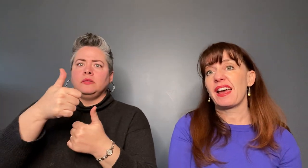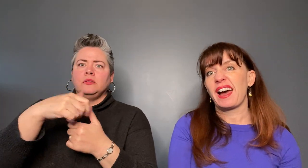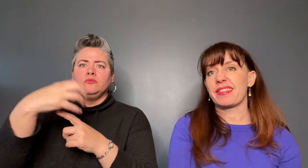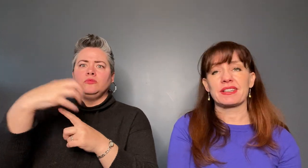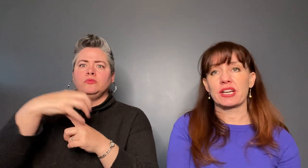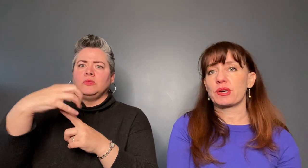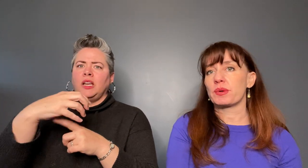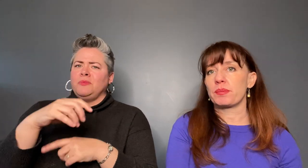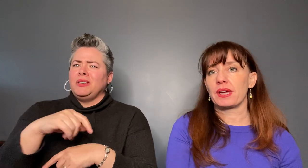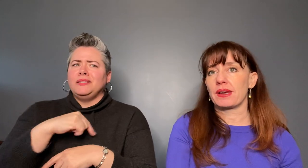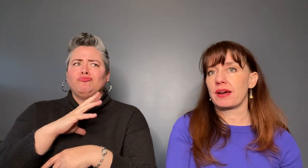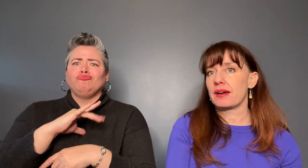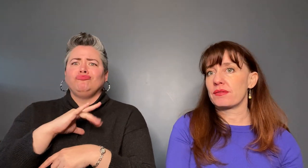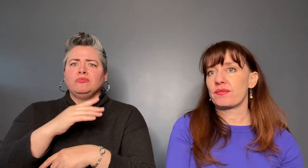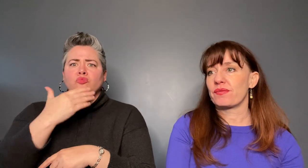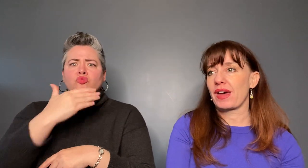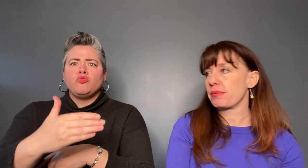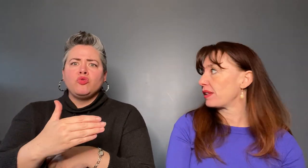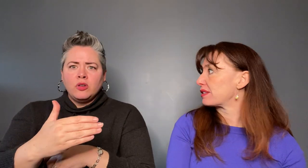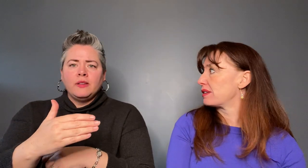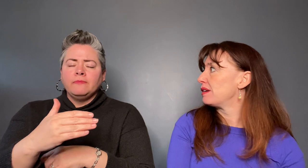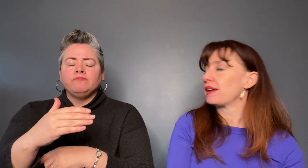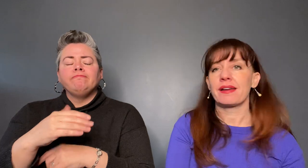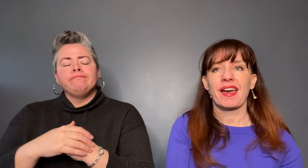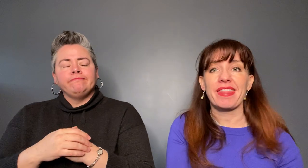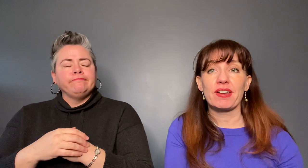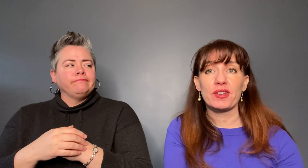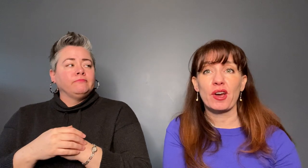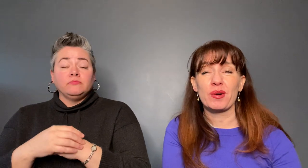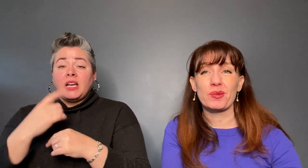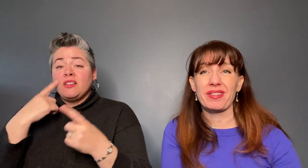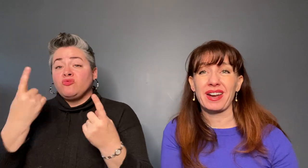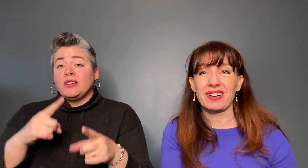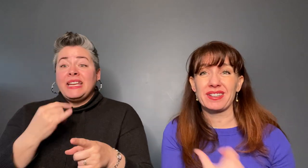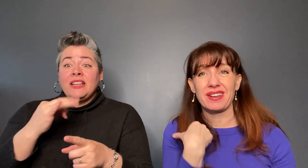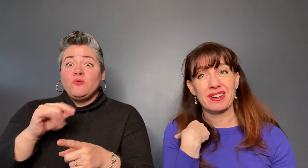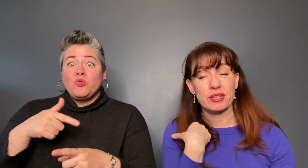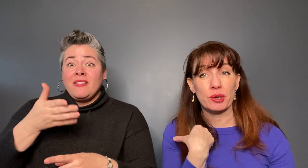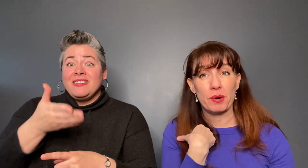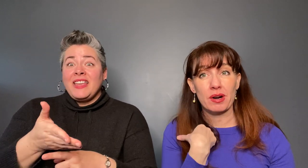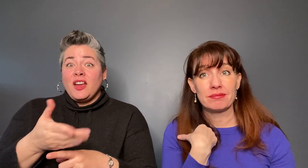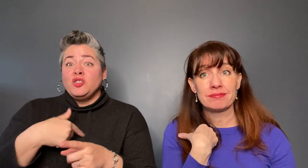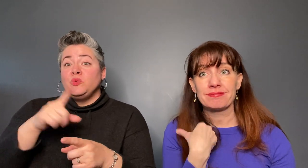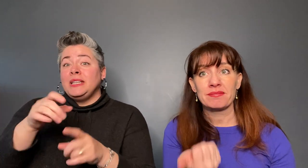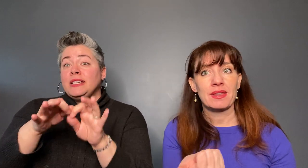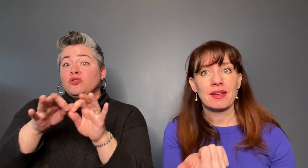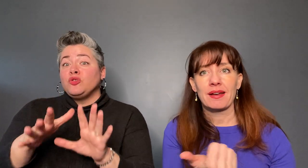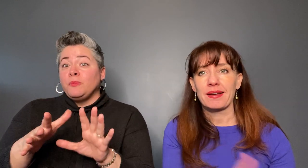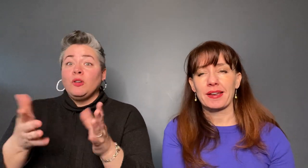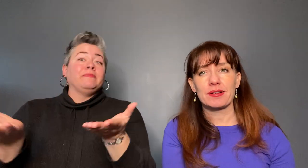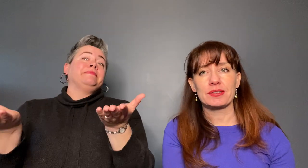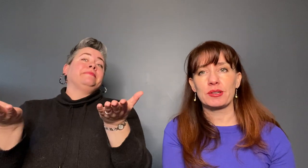I think Darren would be fabulous and then if you go there and you need an interpreter, you